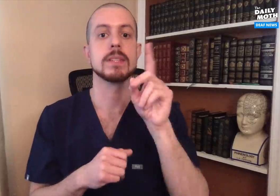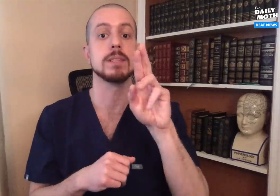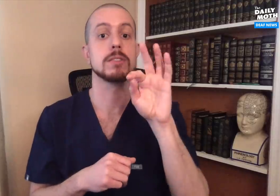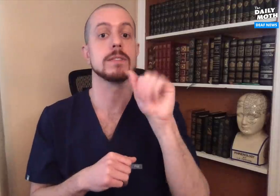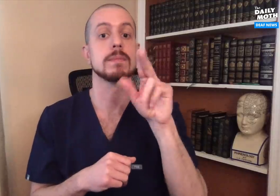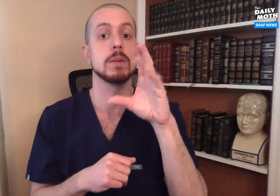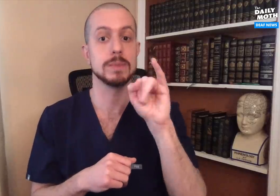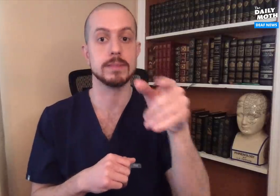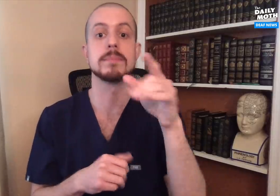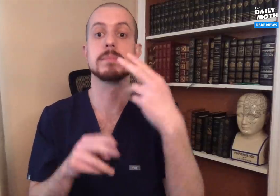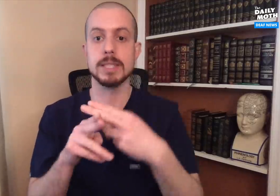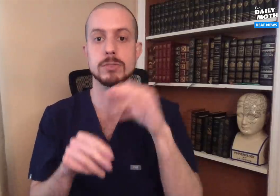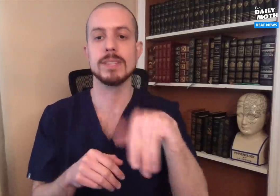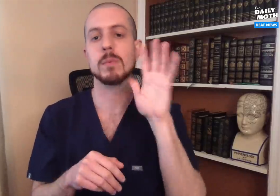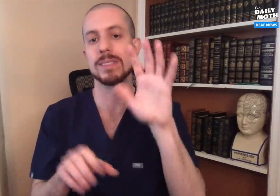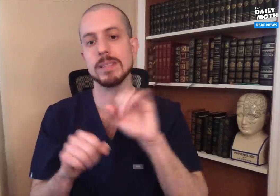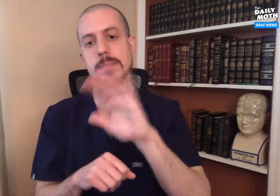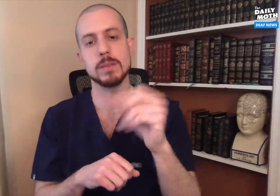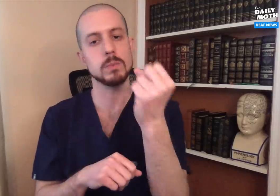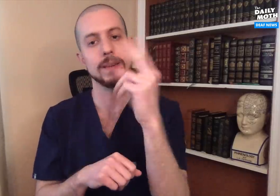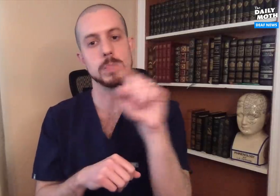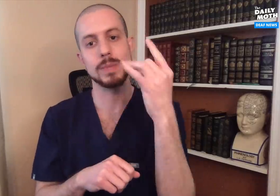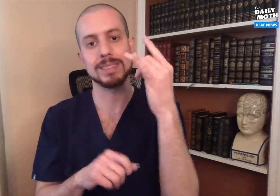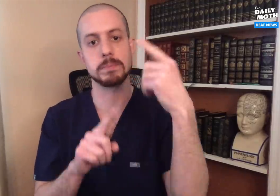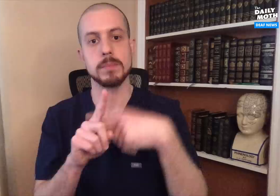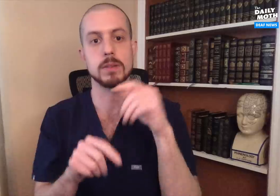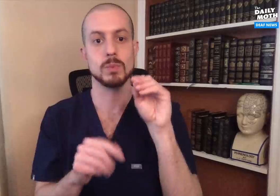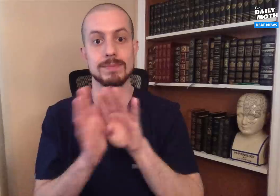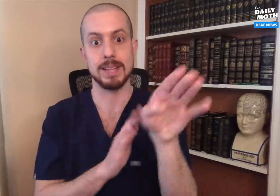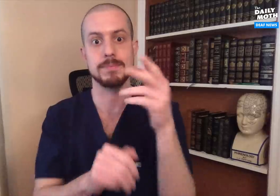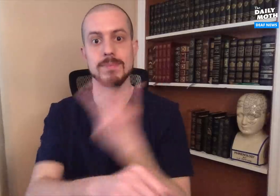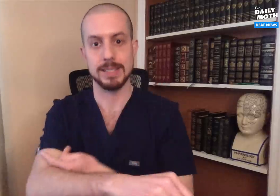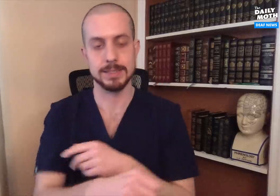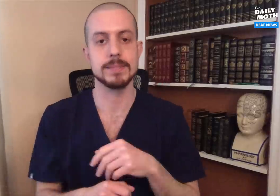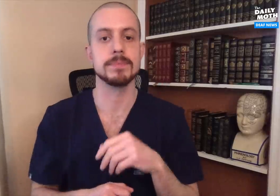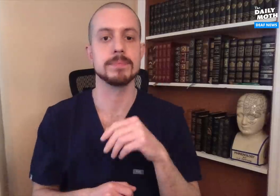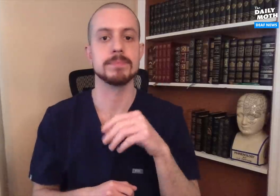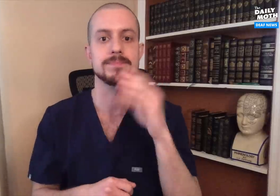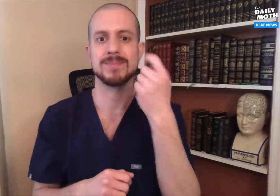Dr. Fauci said that it would take 12-18 months to develop one.